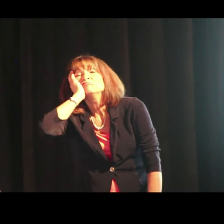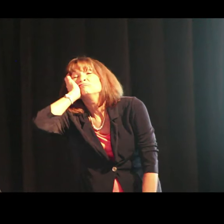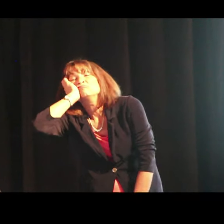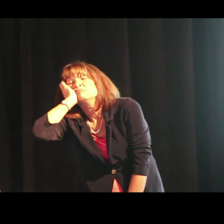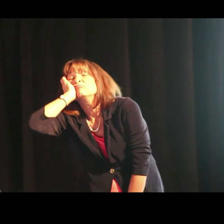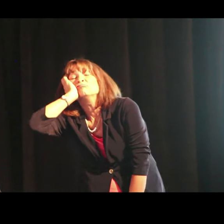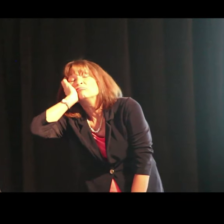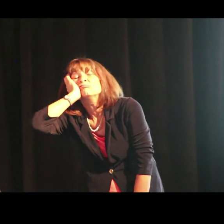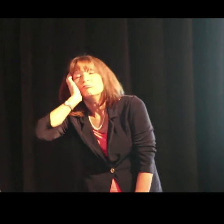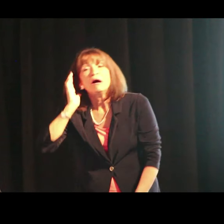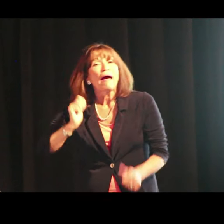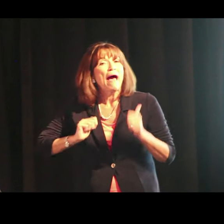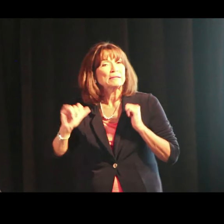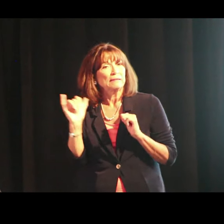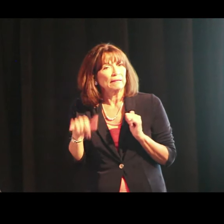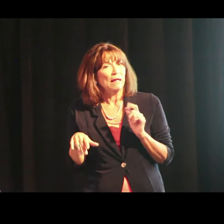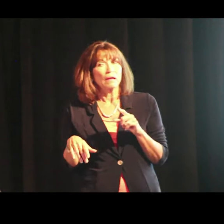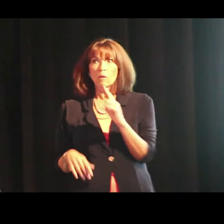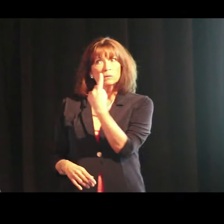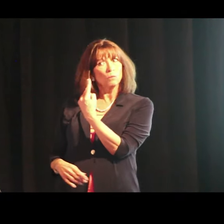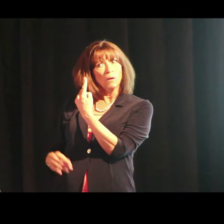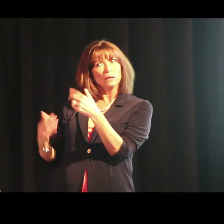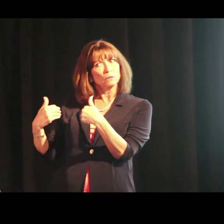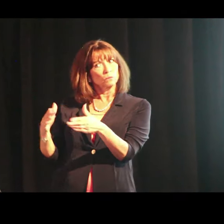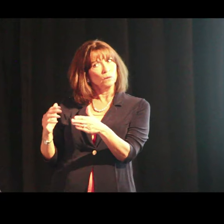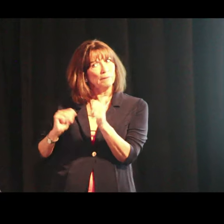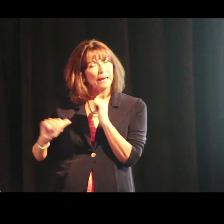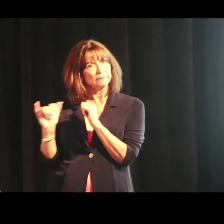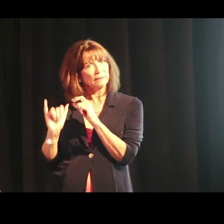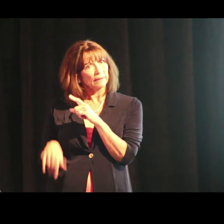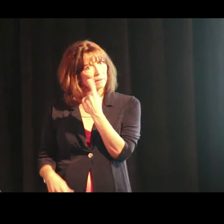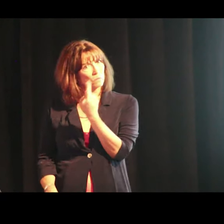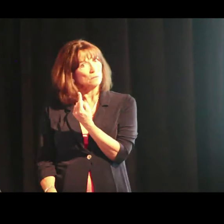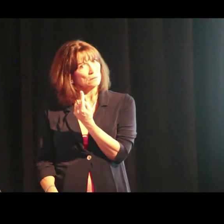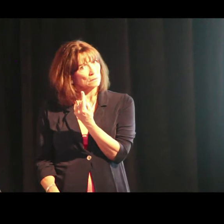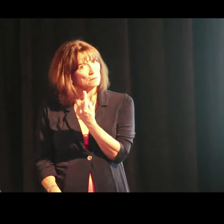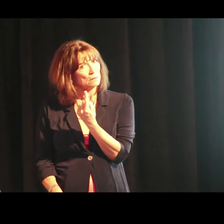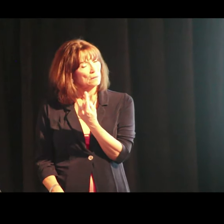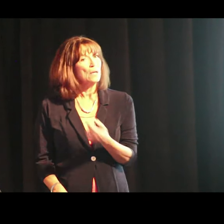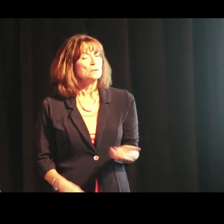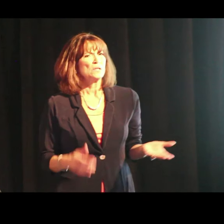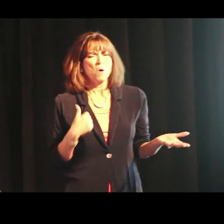Head on his hand. He's the only one in the room